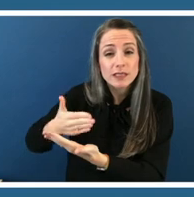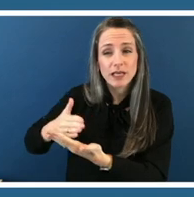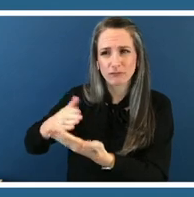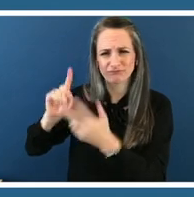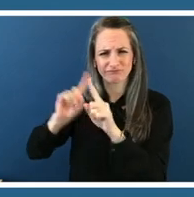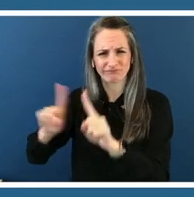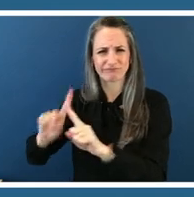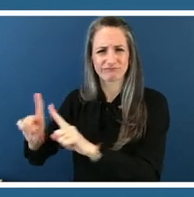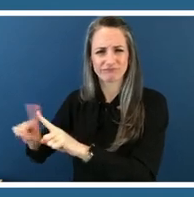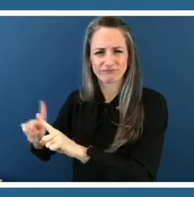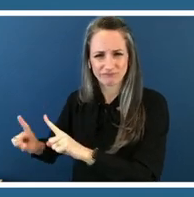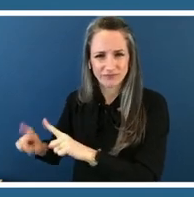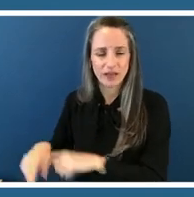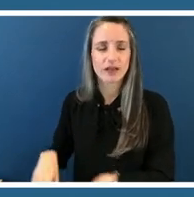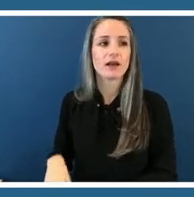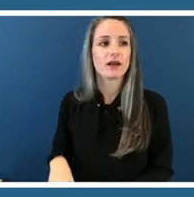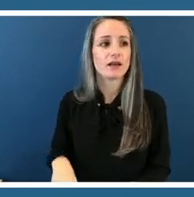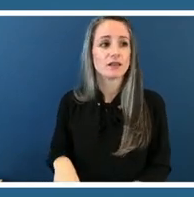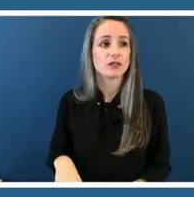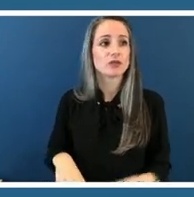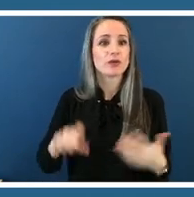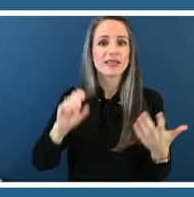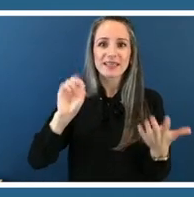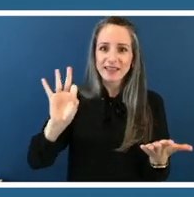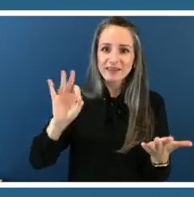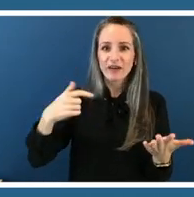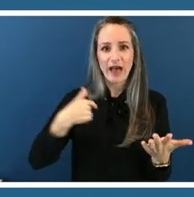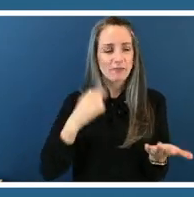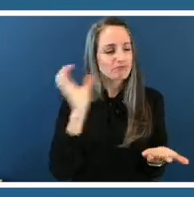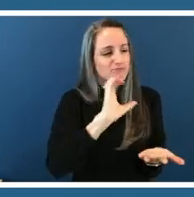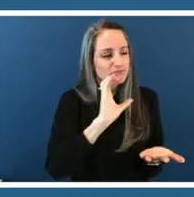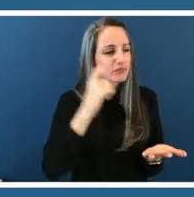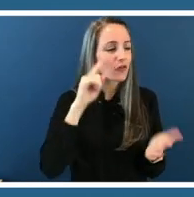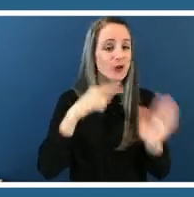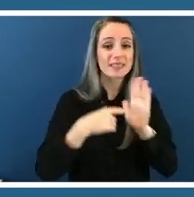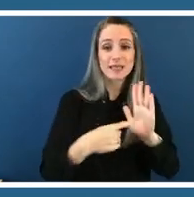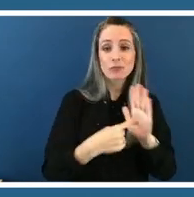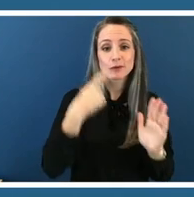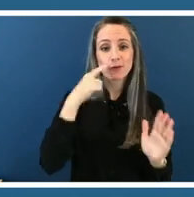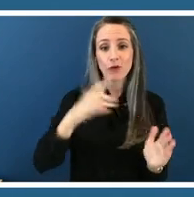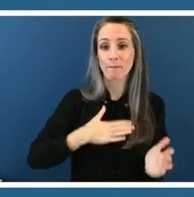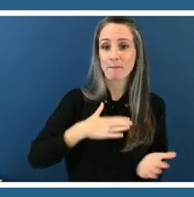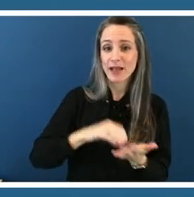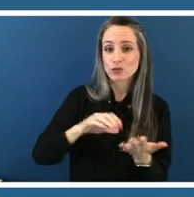whenever i'm searching for examples for